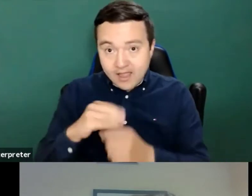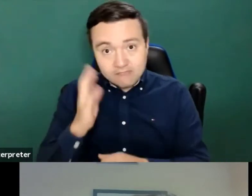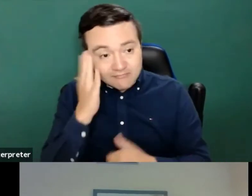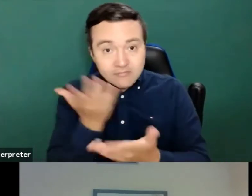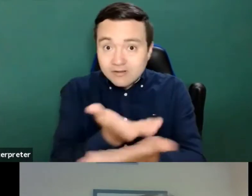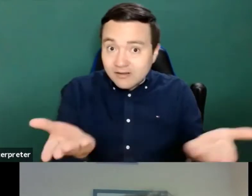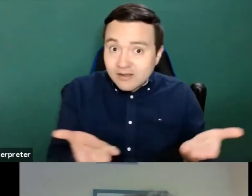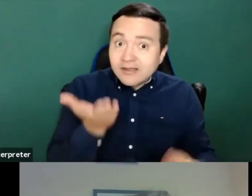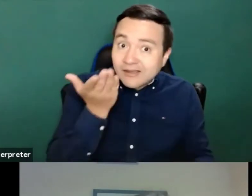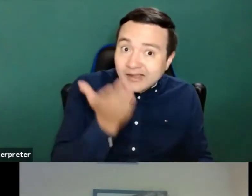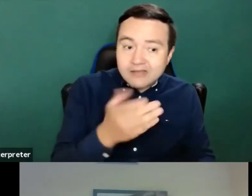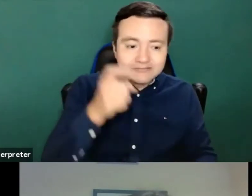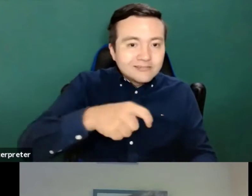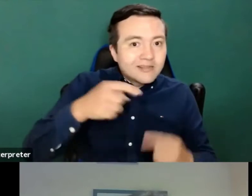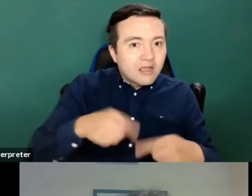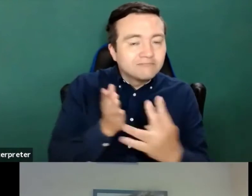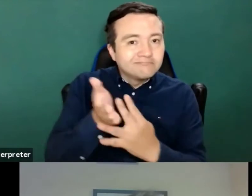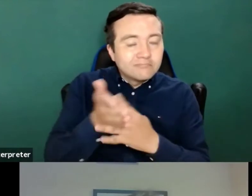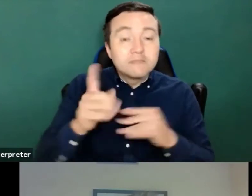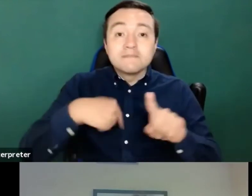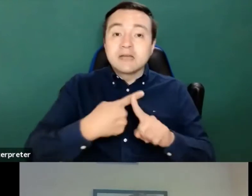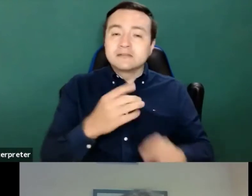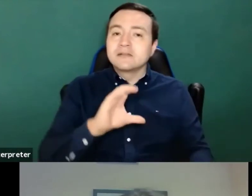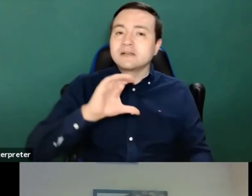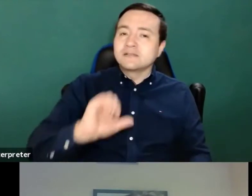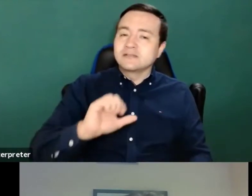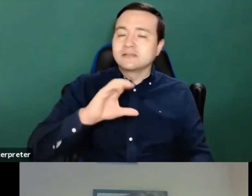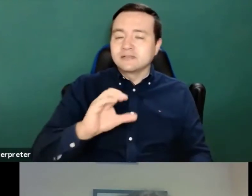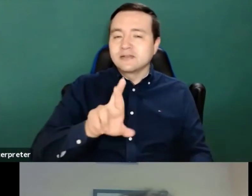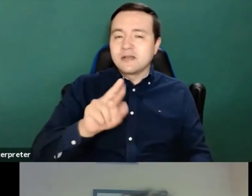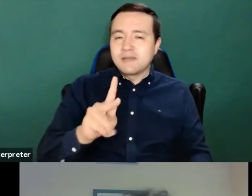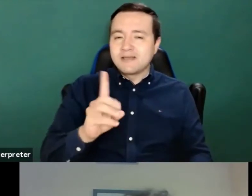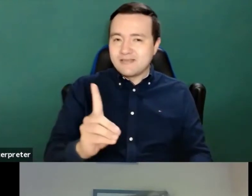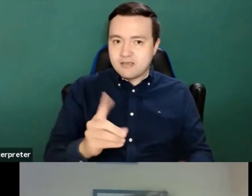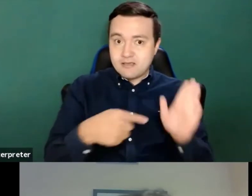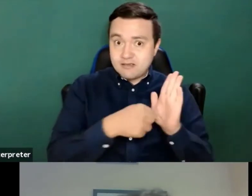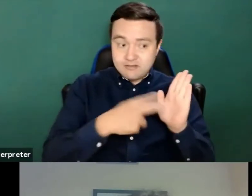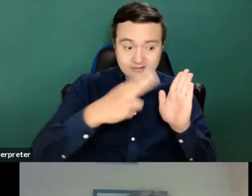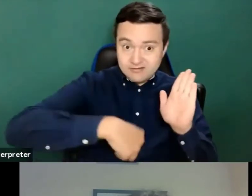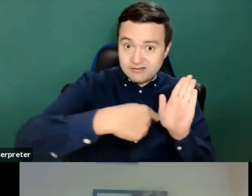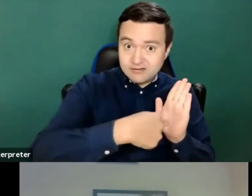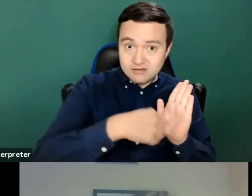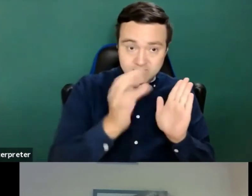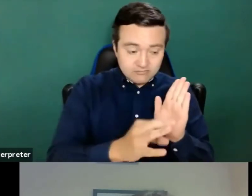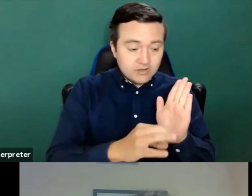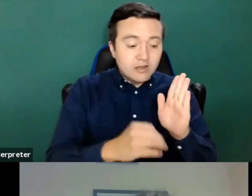Moreover, and always, under the CRPD principle of own and obligations, such as article nine and 21.